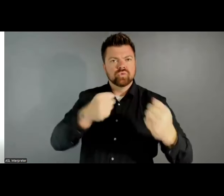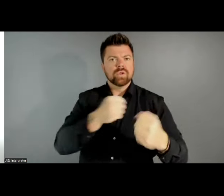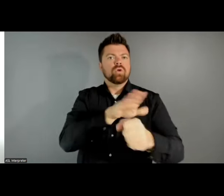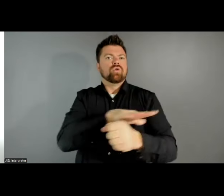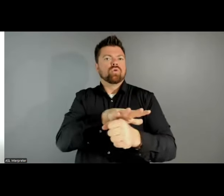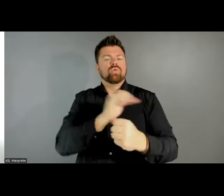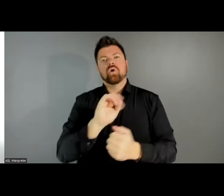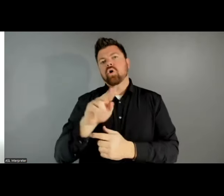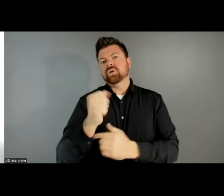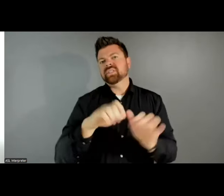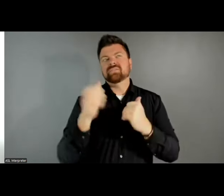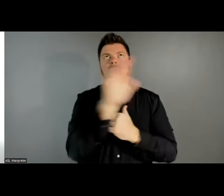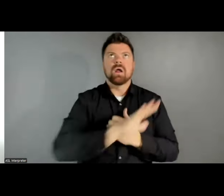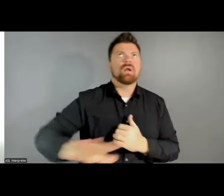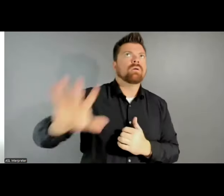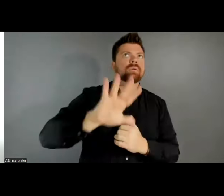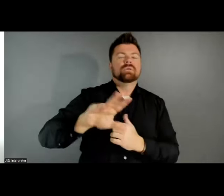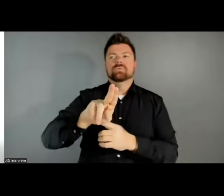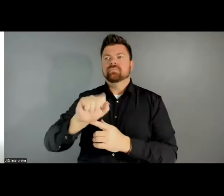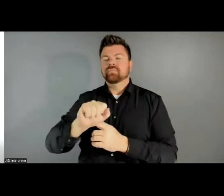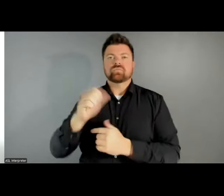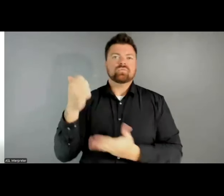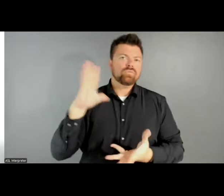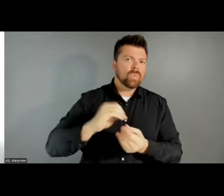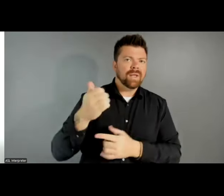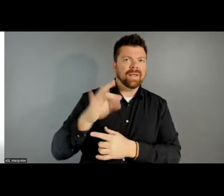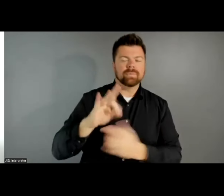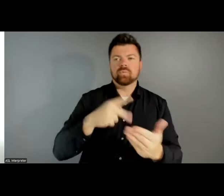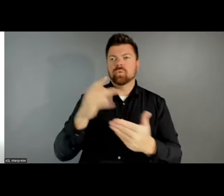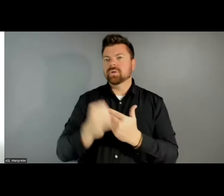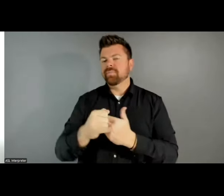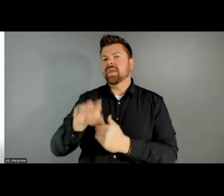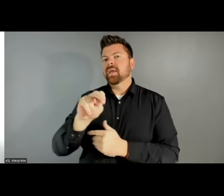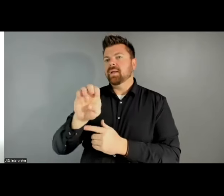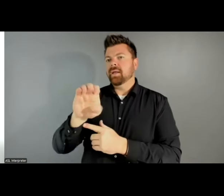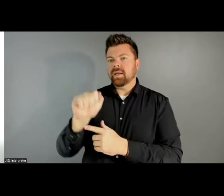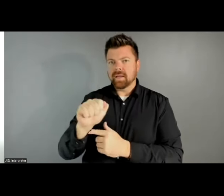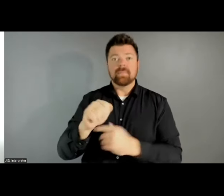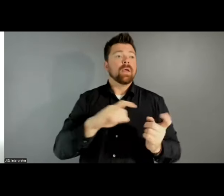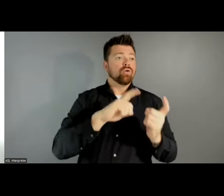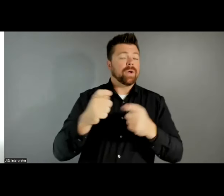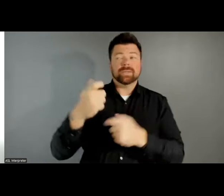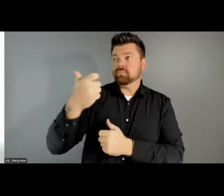country. 18 recommended projects in NEA Research Grants in the Arts, which support a broad range of